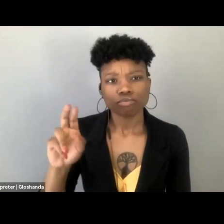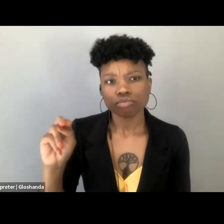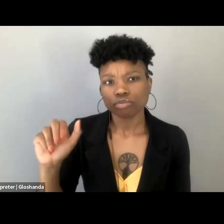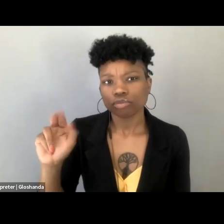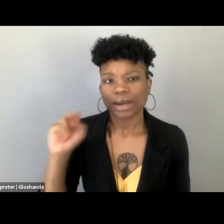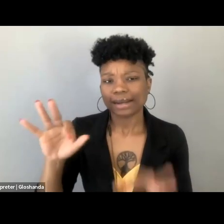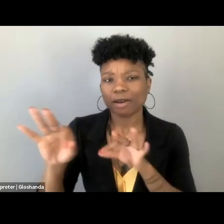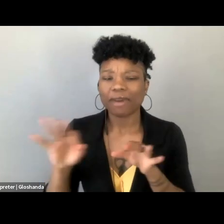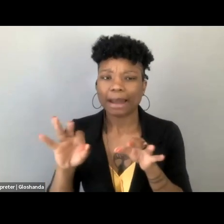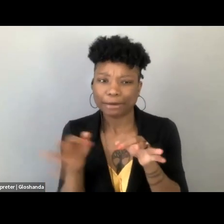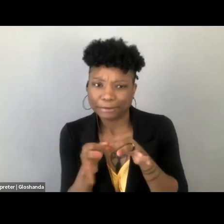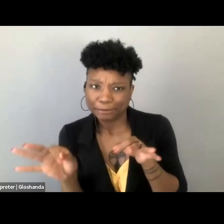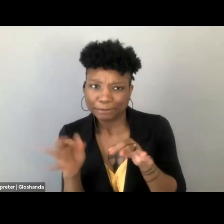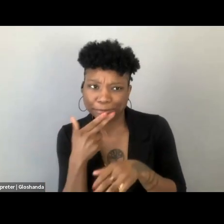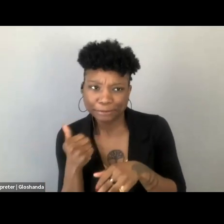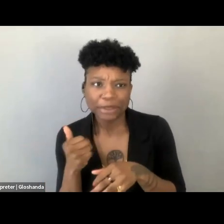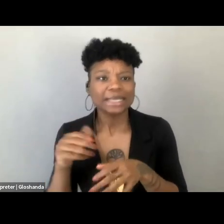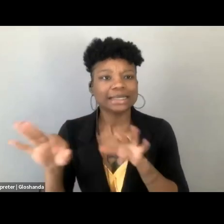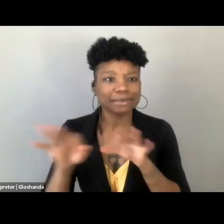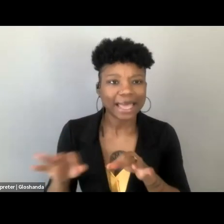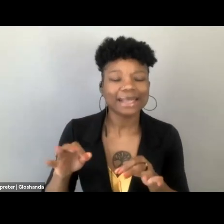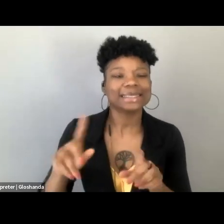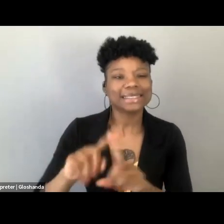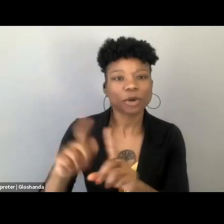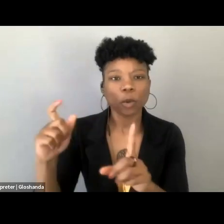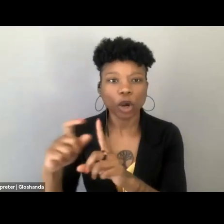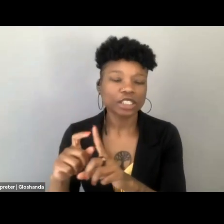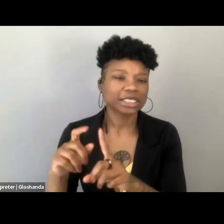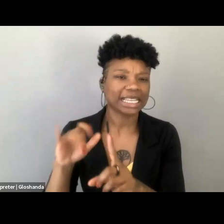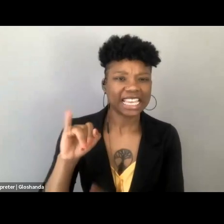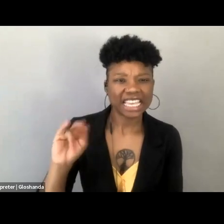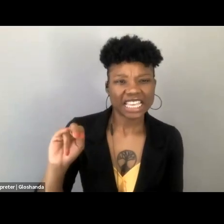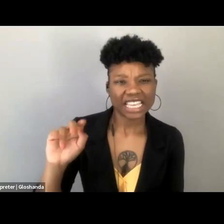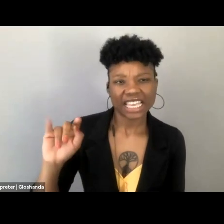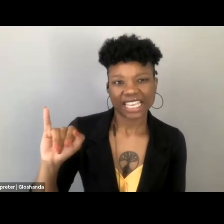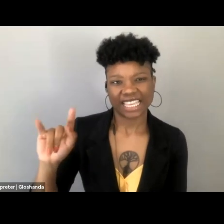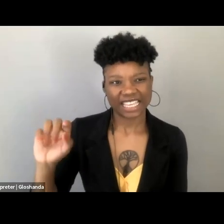with series of synonyms, itching, longing, uneasy with desire, morbid lascivious,